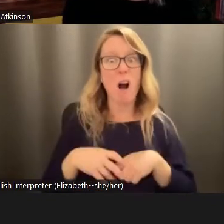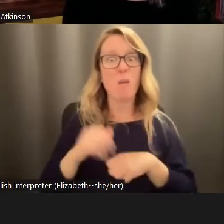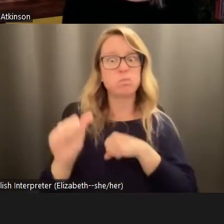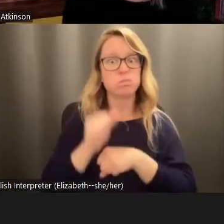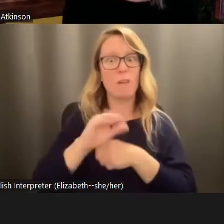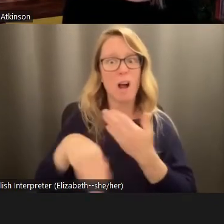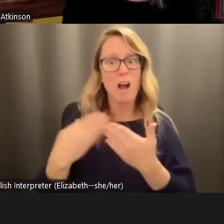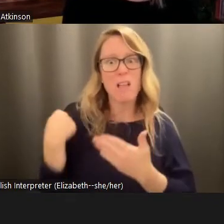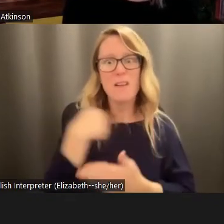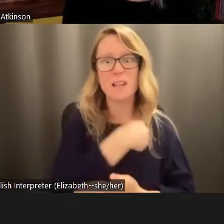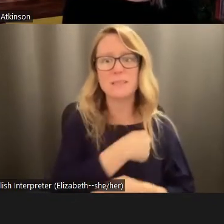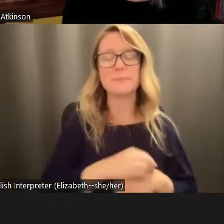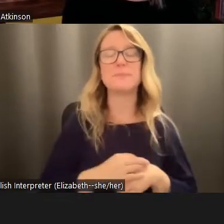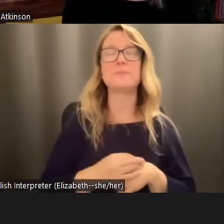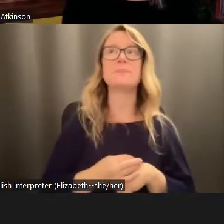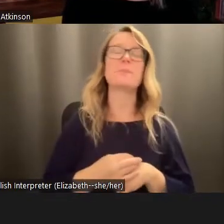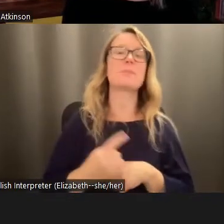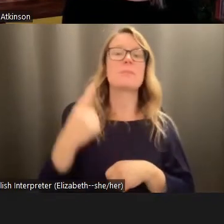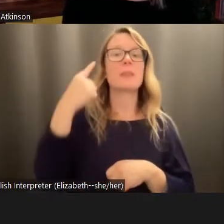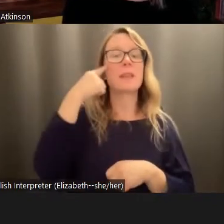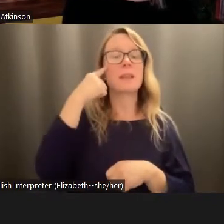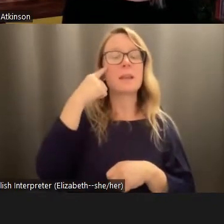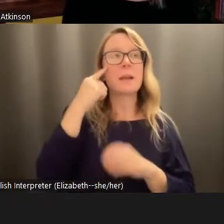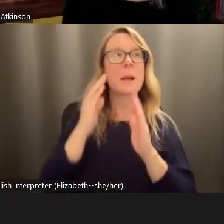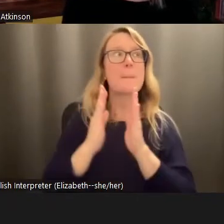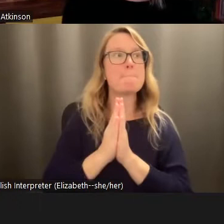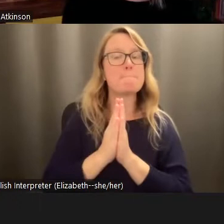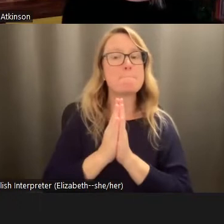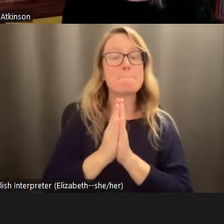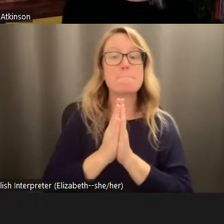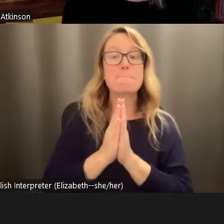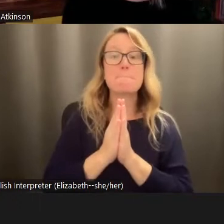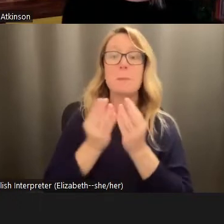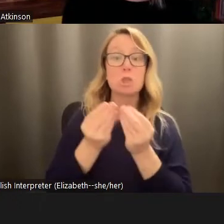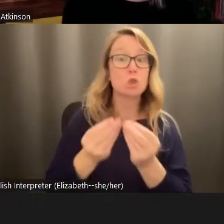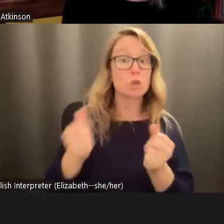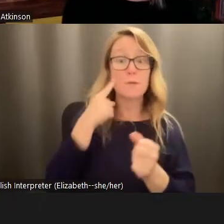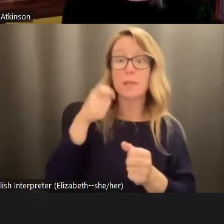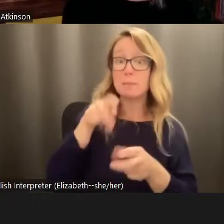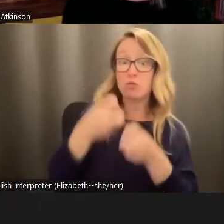I think that the solution to this problem of global warming